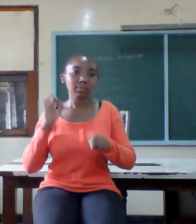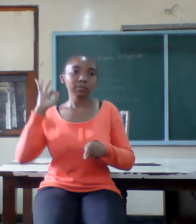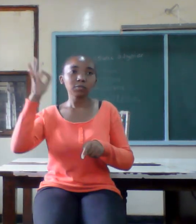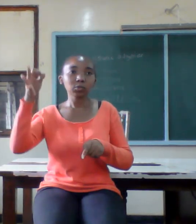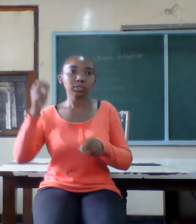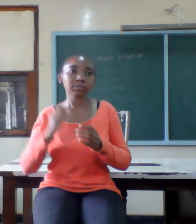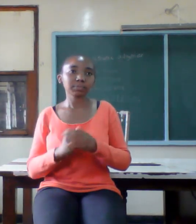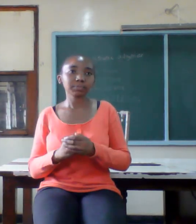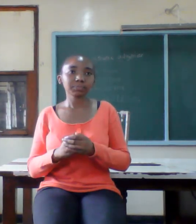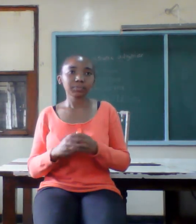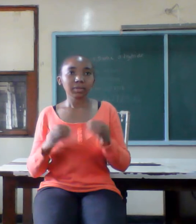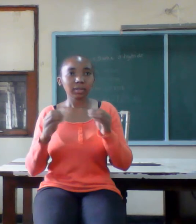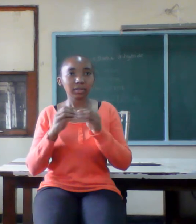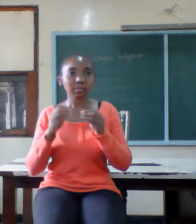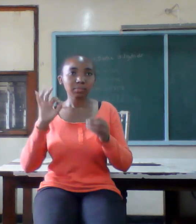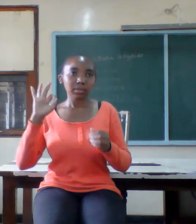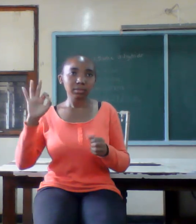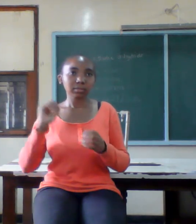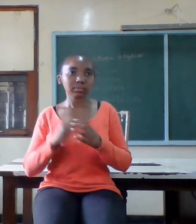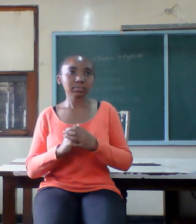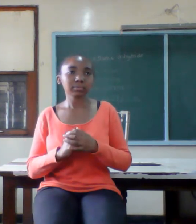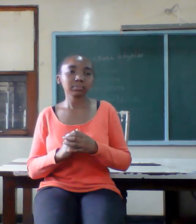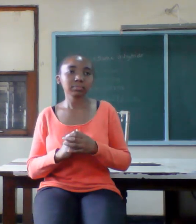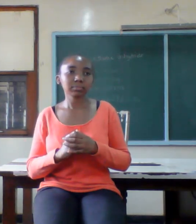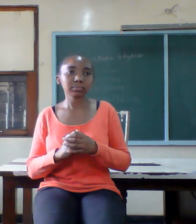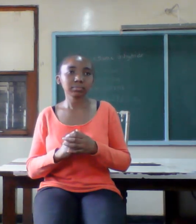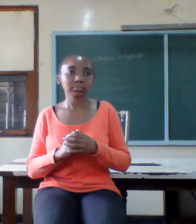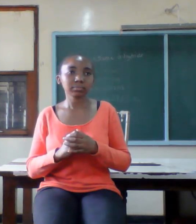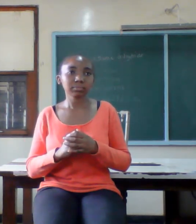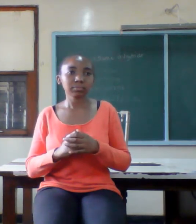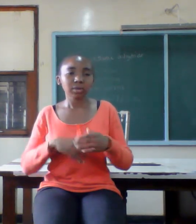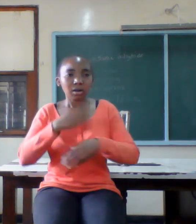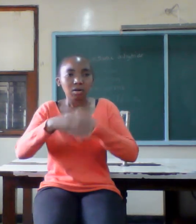sacred three every marriage has its own challenges